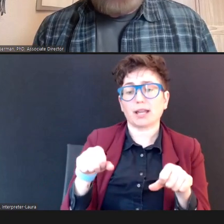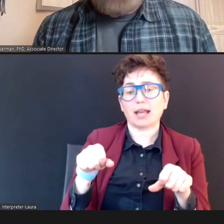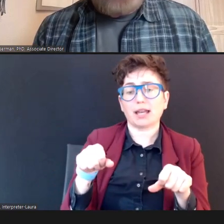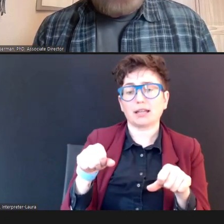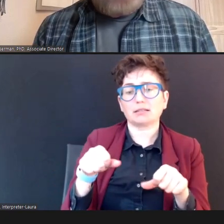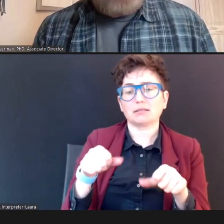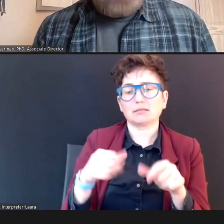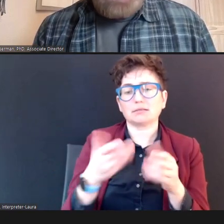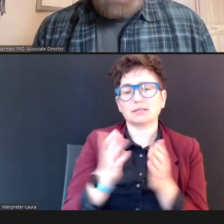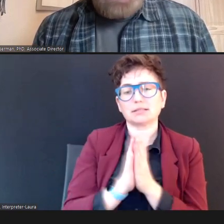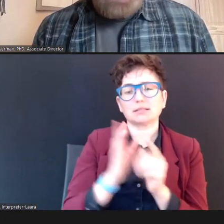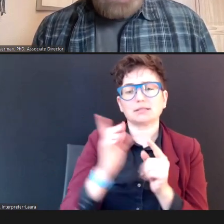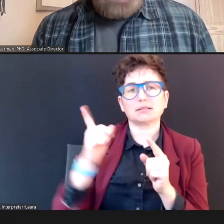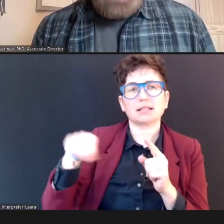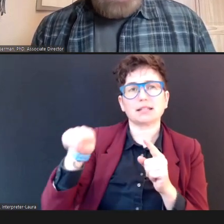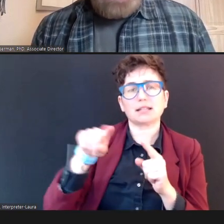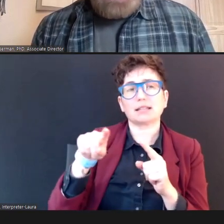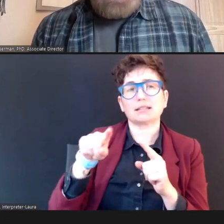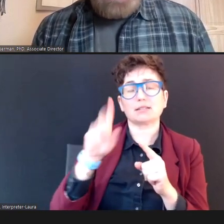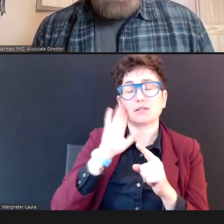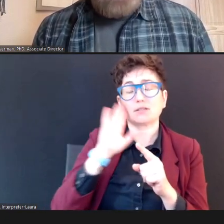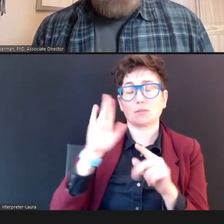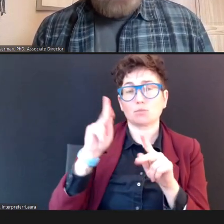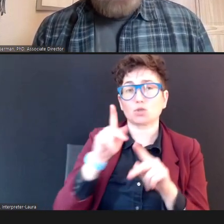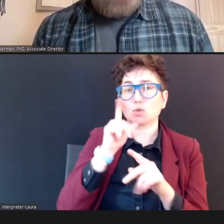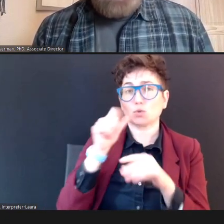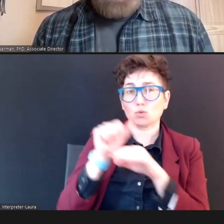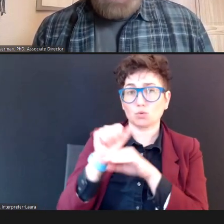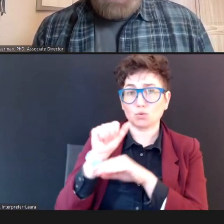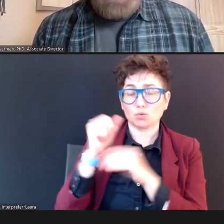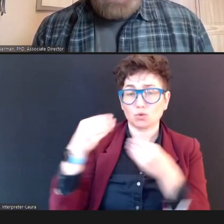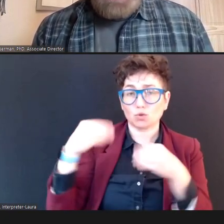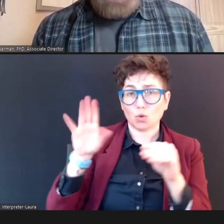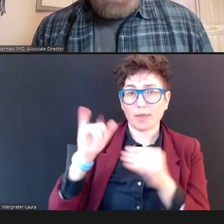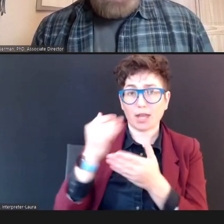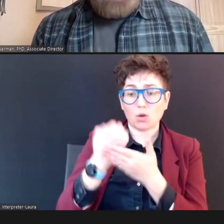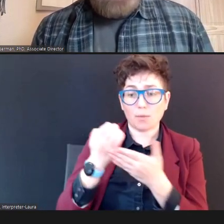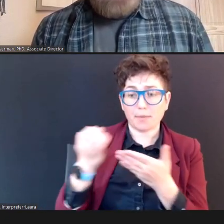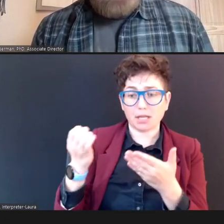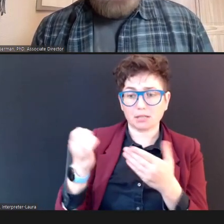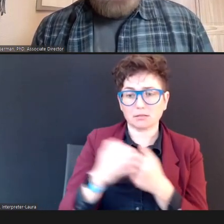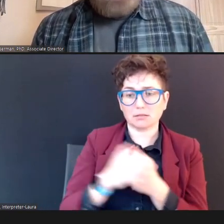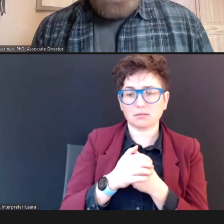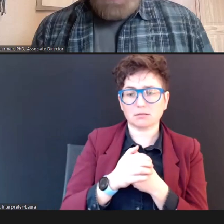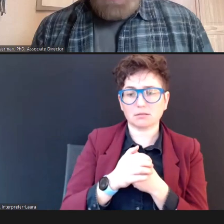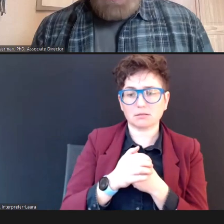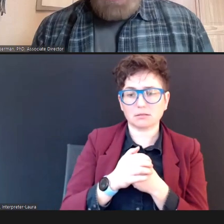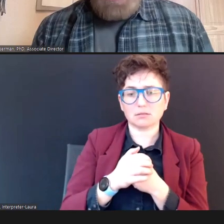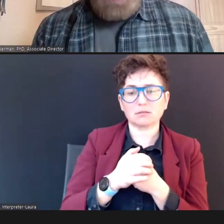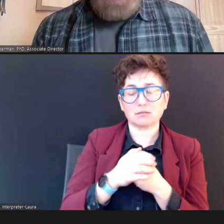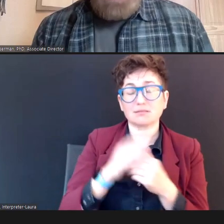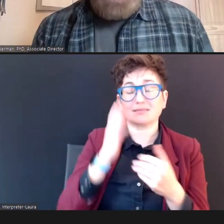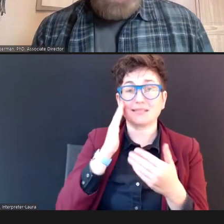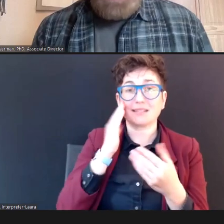you the equipment. And they can let you know what those specific error messages are